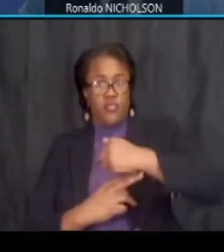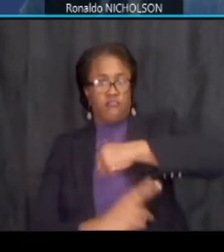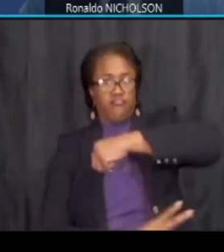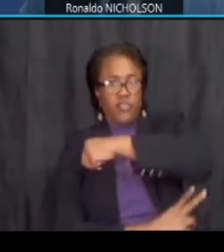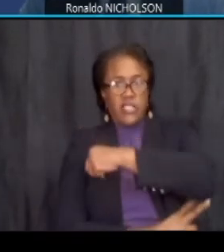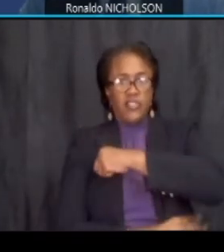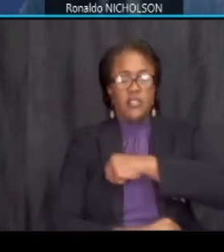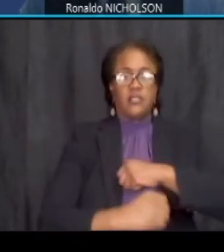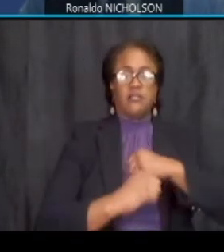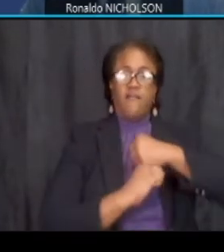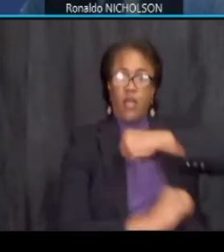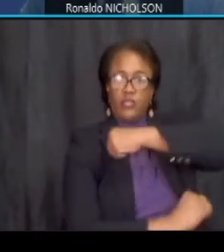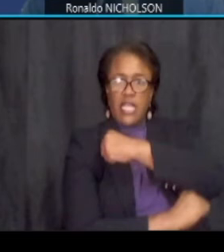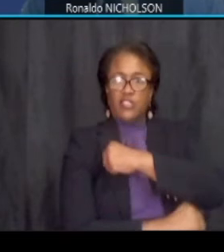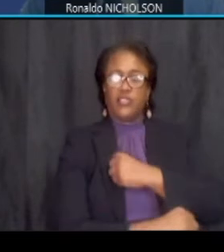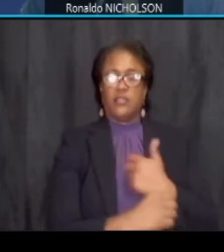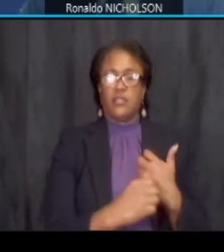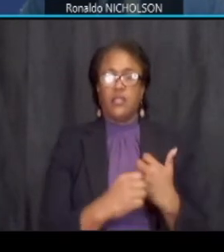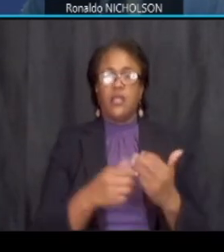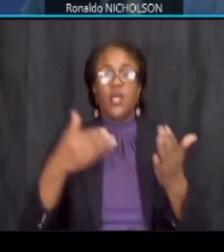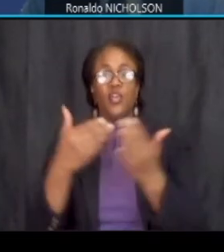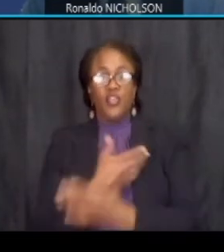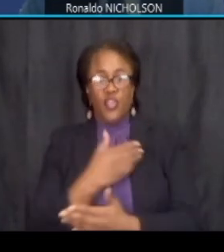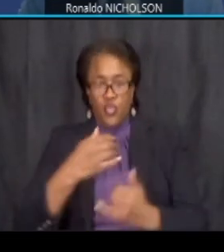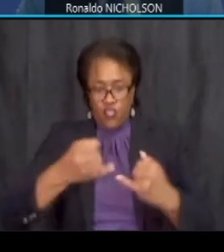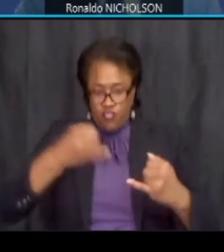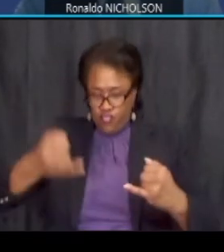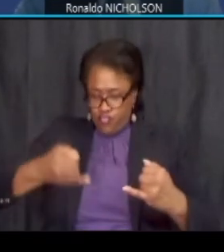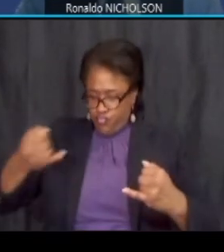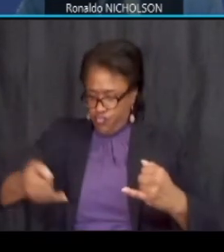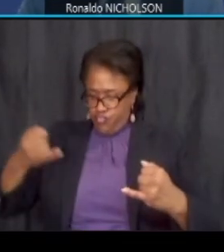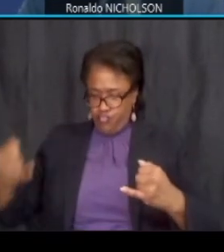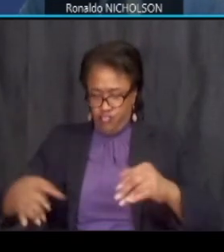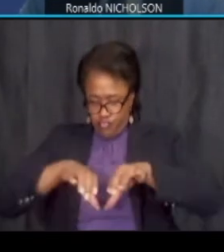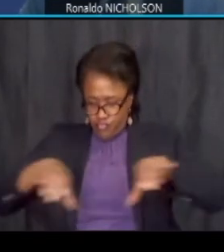as well as the new conduit runs for the upgraded streetlights